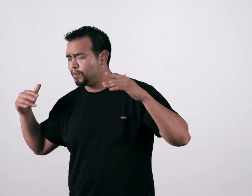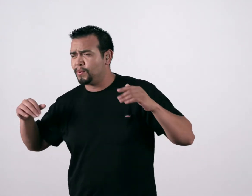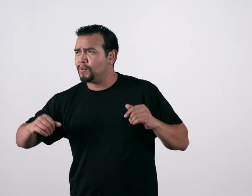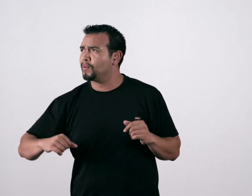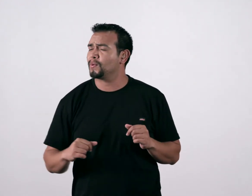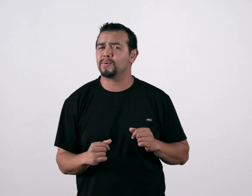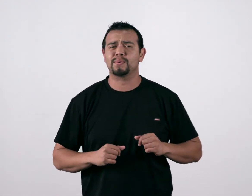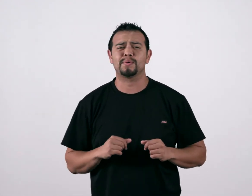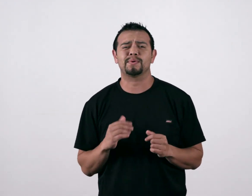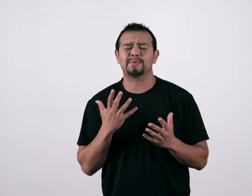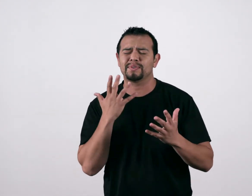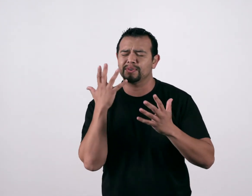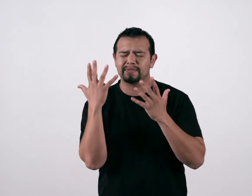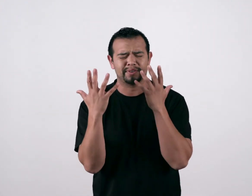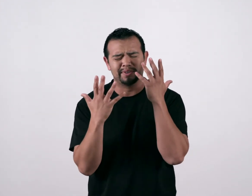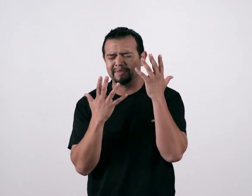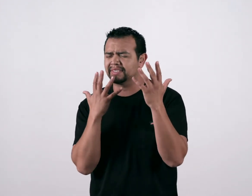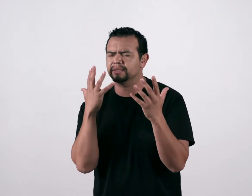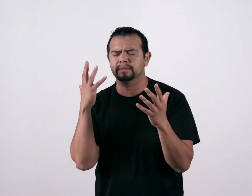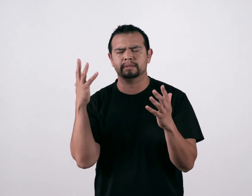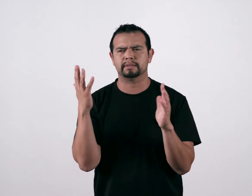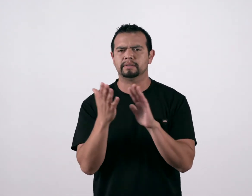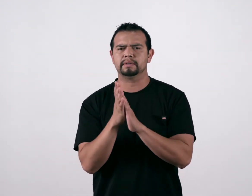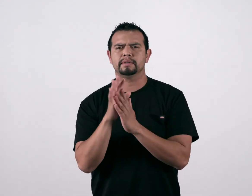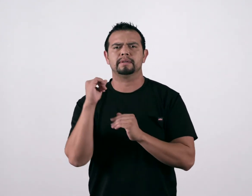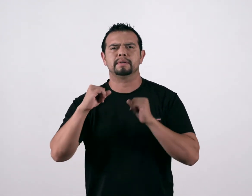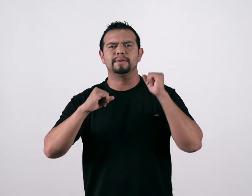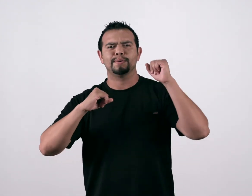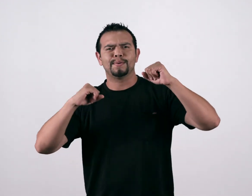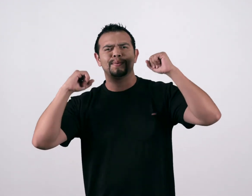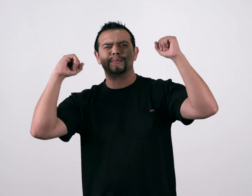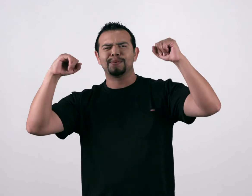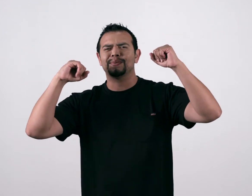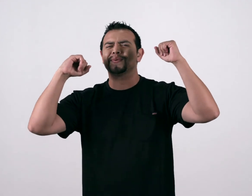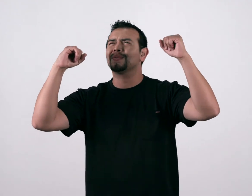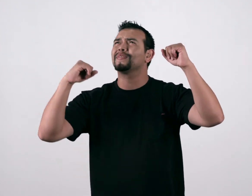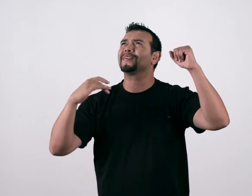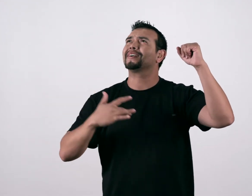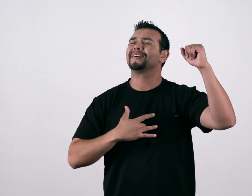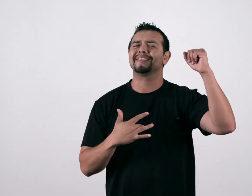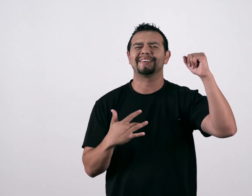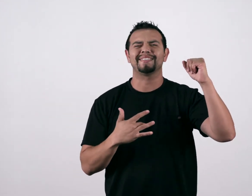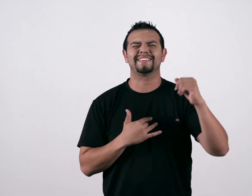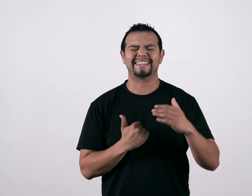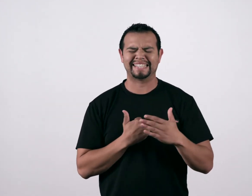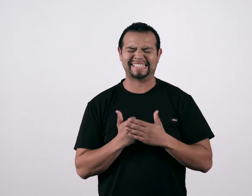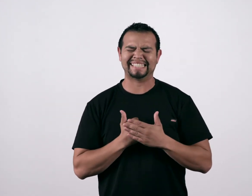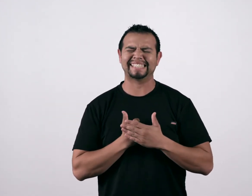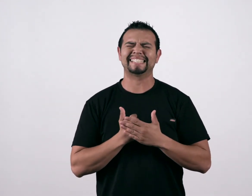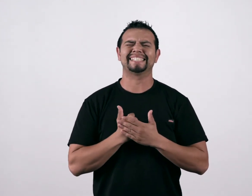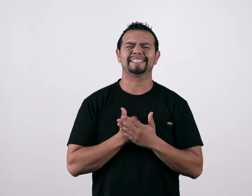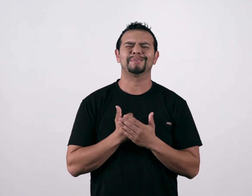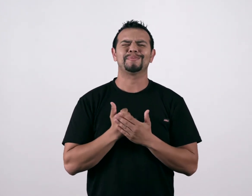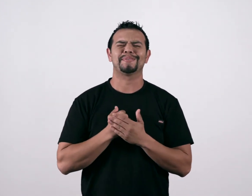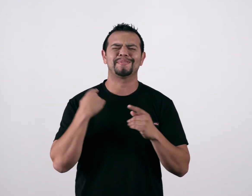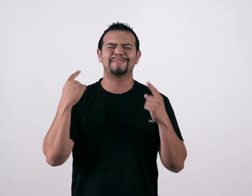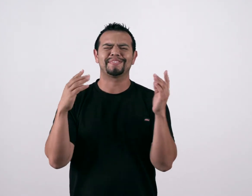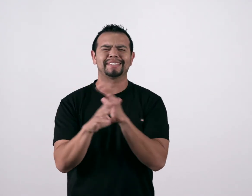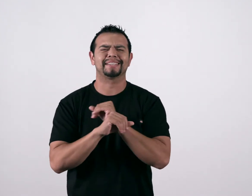All of my shame for victory I feel my heart run wild and free